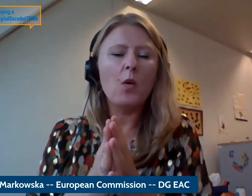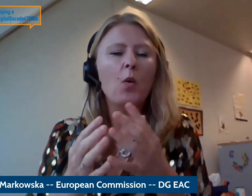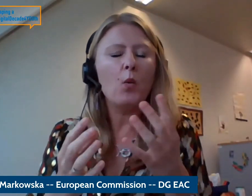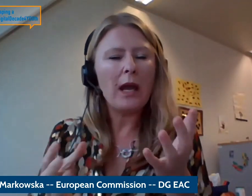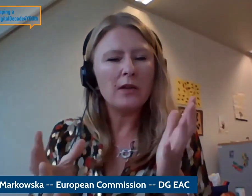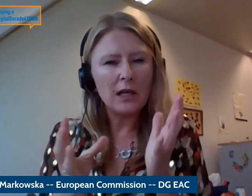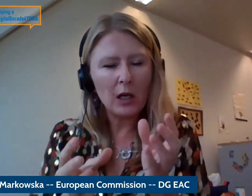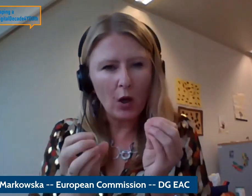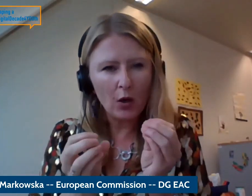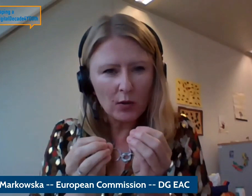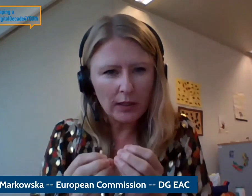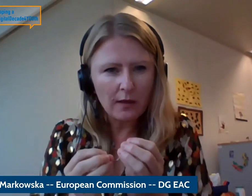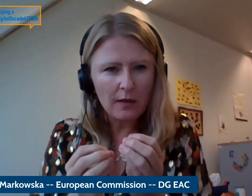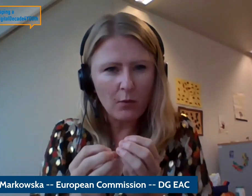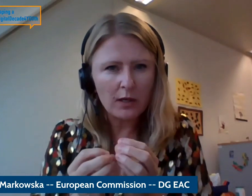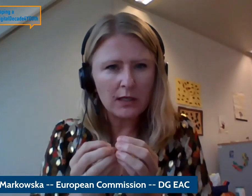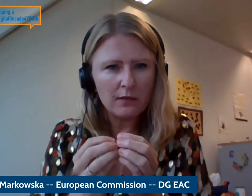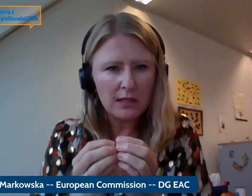importance of digital literacy.